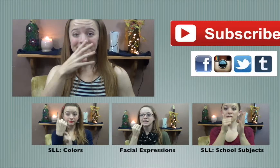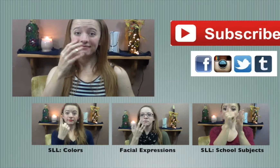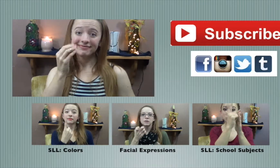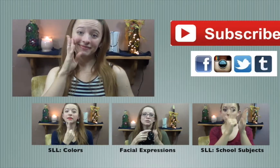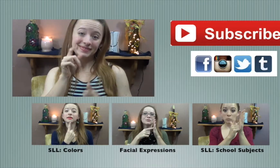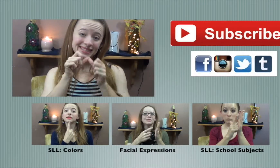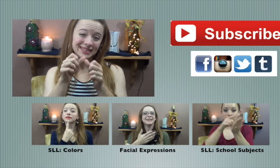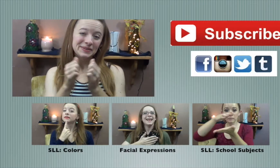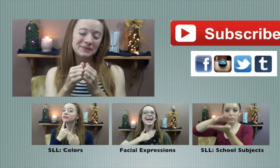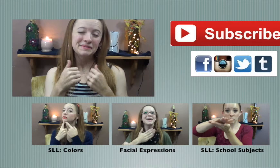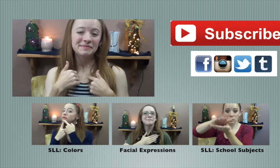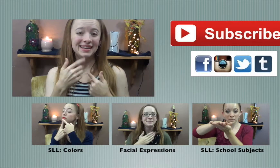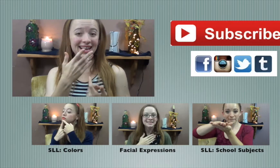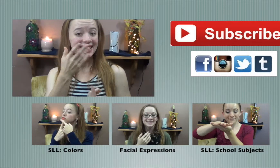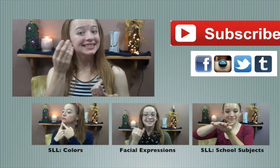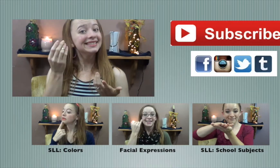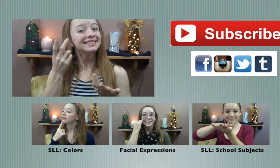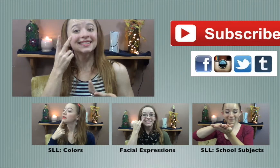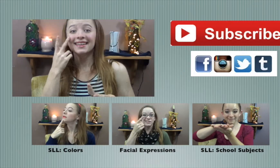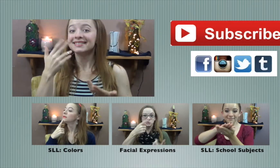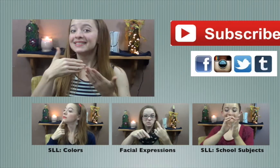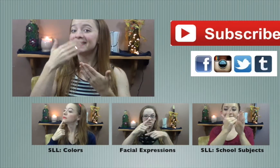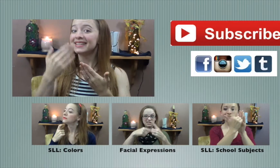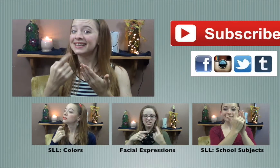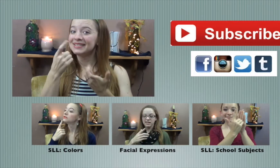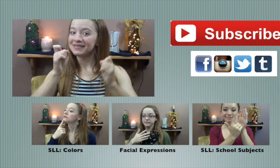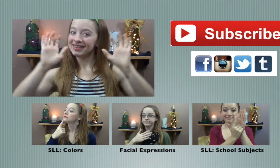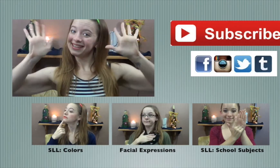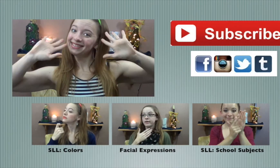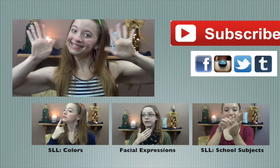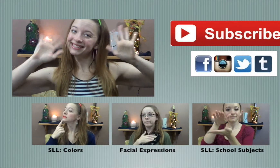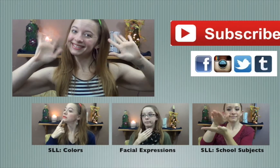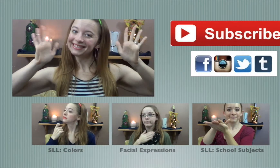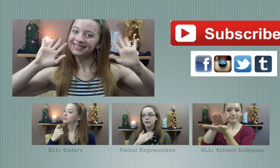Hopefully you understand and you'll keep up with me and I'll see you in the video. Bye!